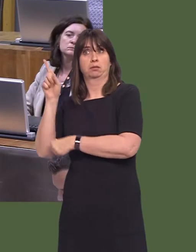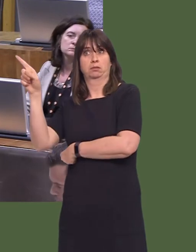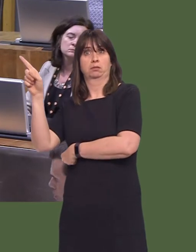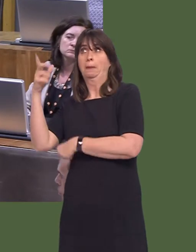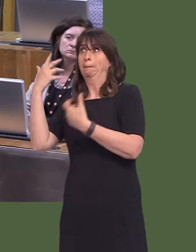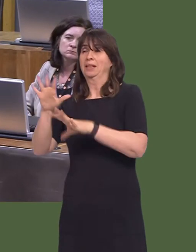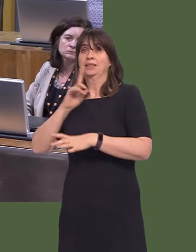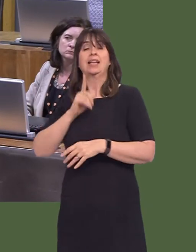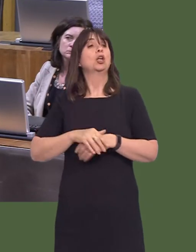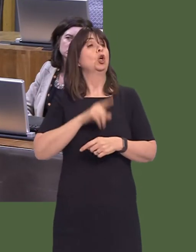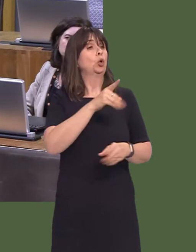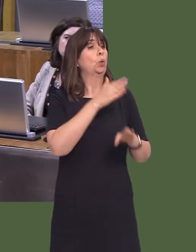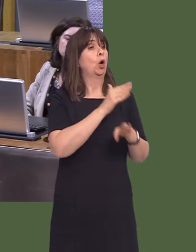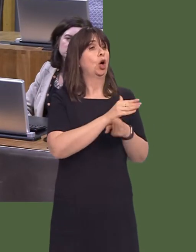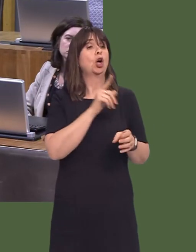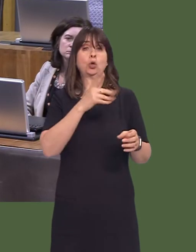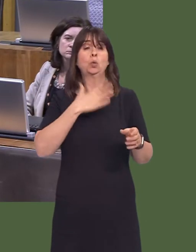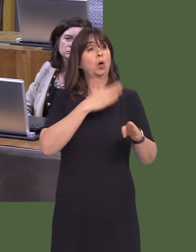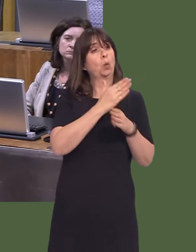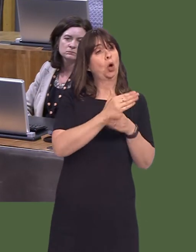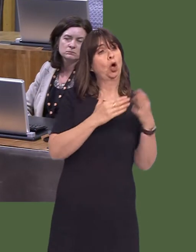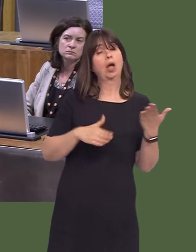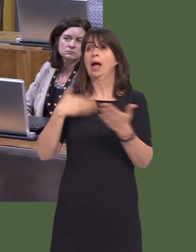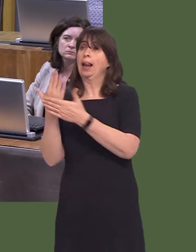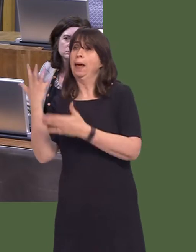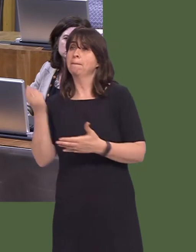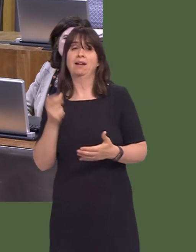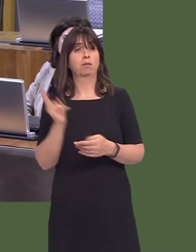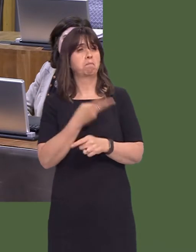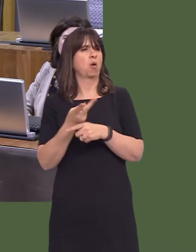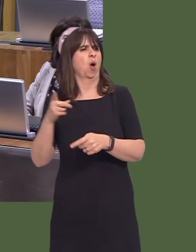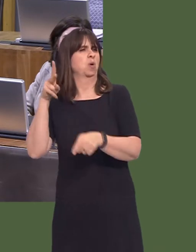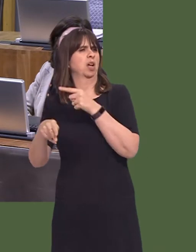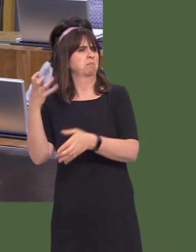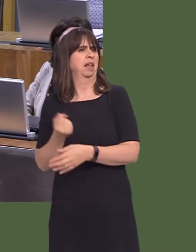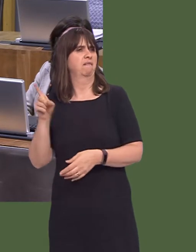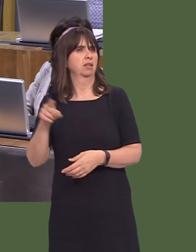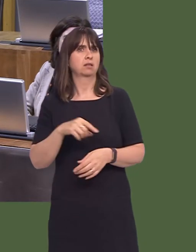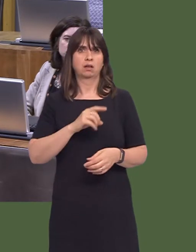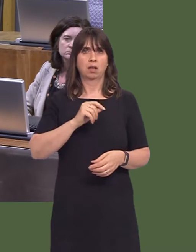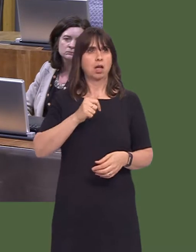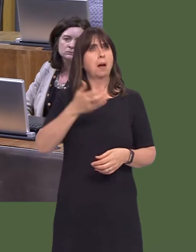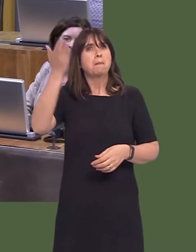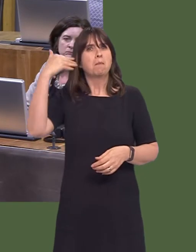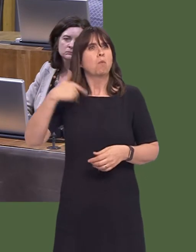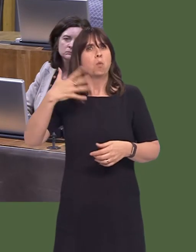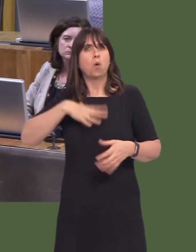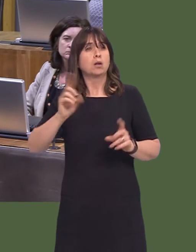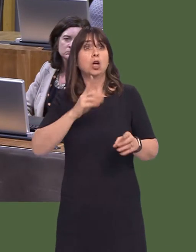no longer, unfortunately, as a result of the actions of the UK Government, in a position where we can say to people, 'If you get a job, you'll be better off', and that is surely